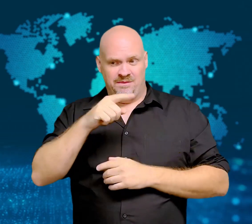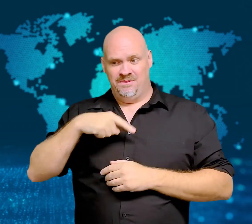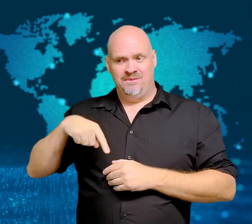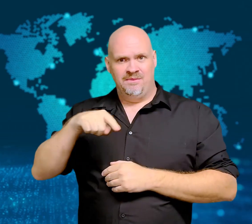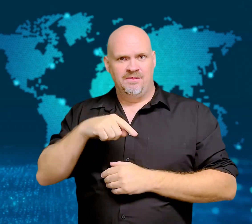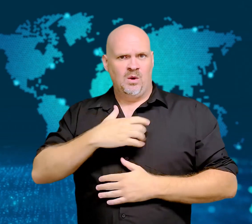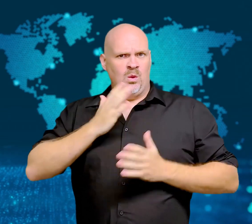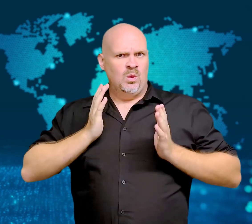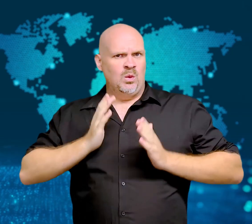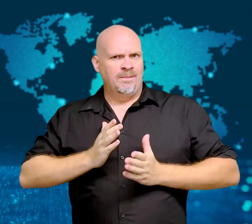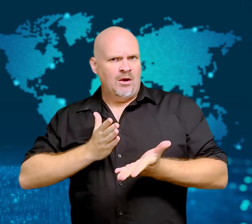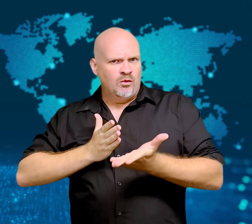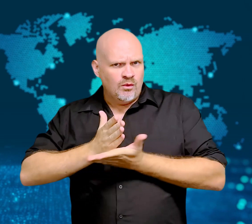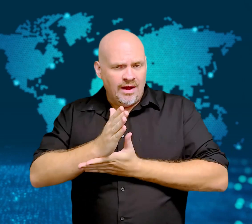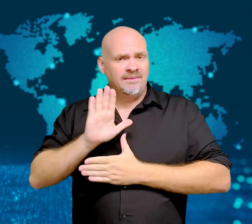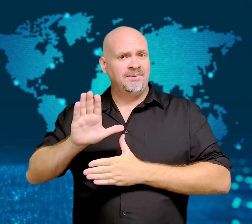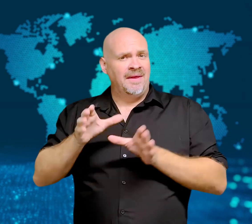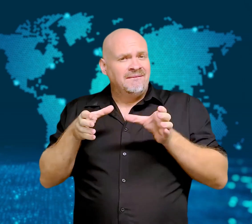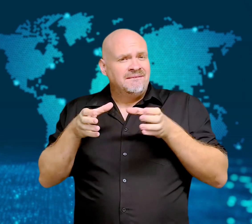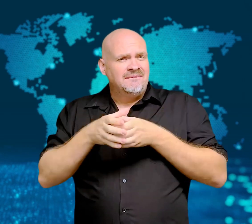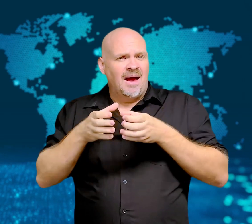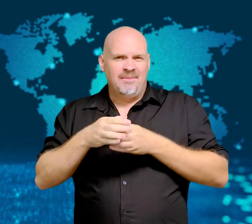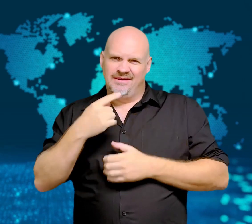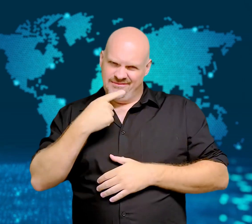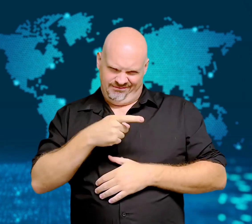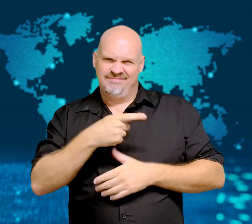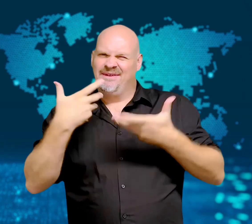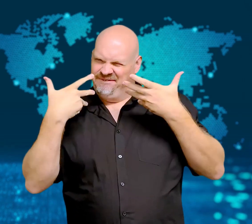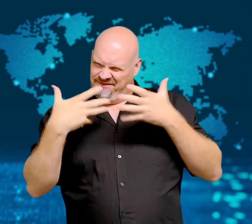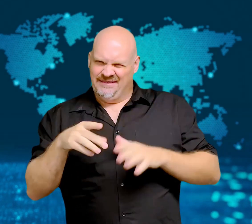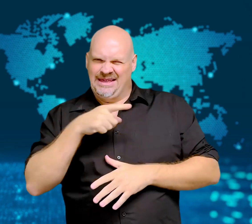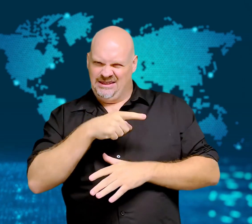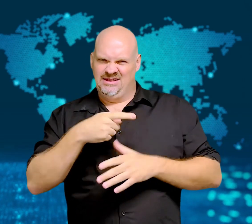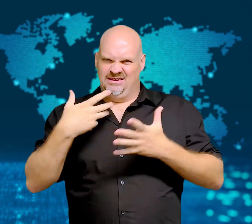she was tortured and beaten to death.